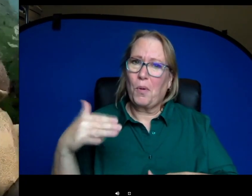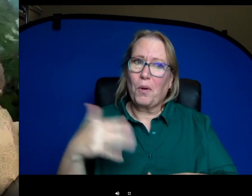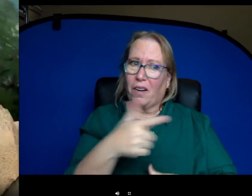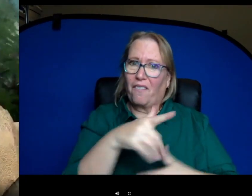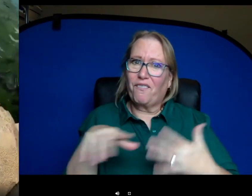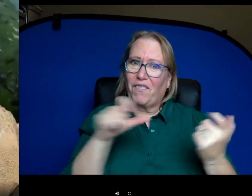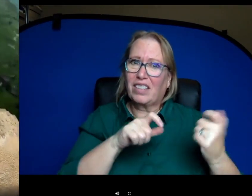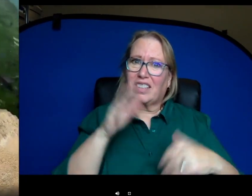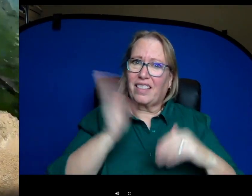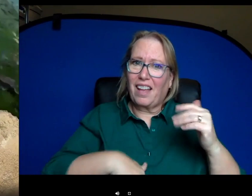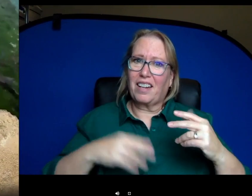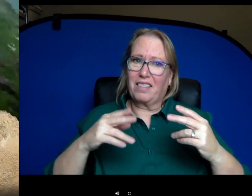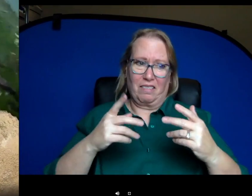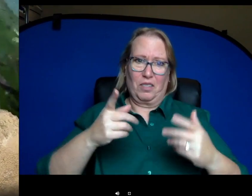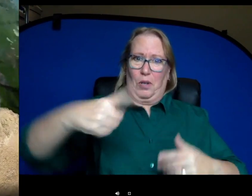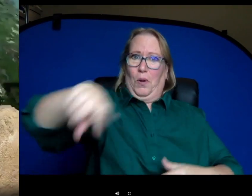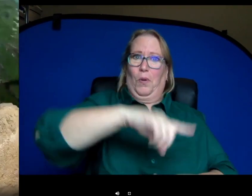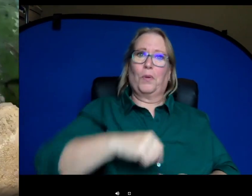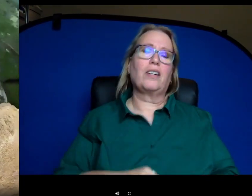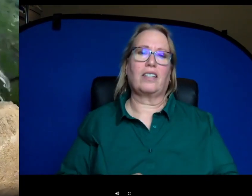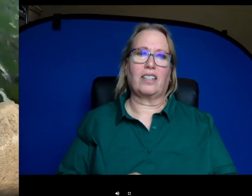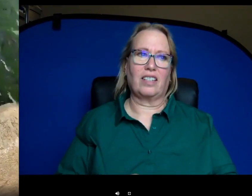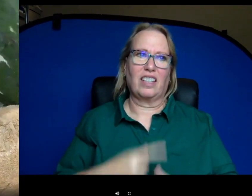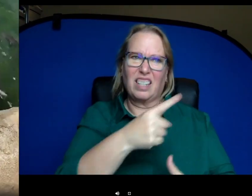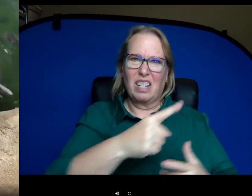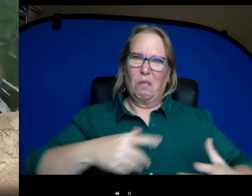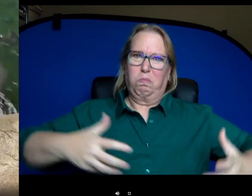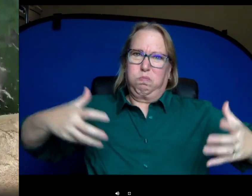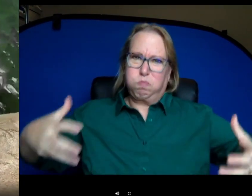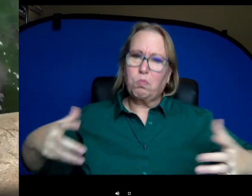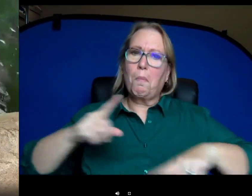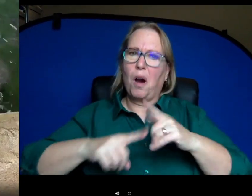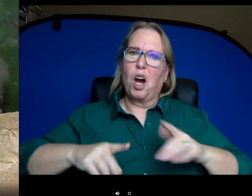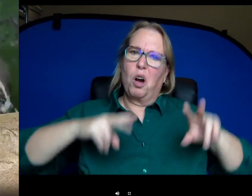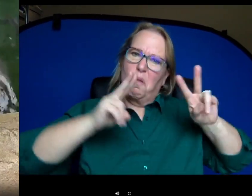teeny little legs weighing thousands of pounds, it's really impressive. I really